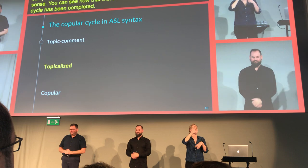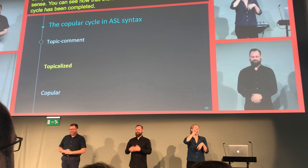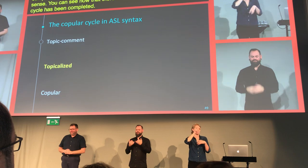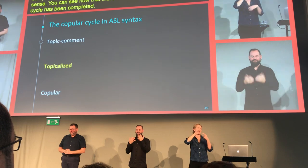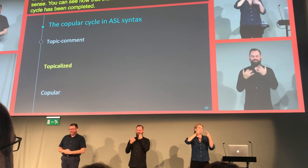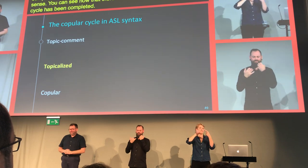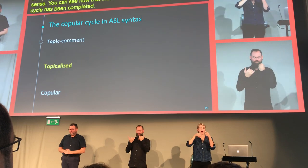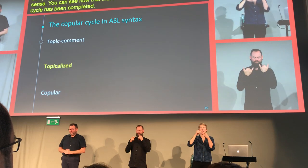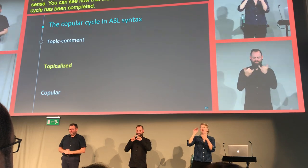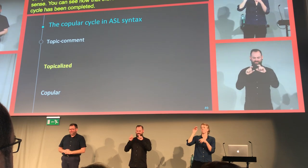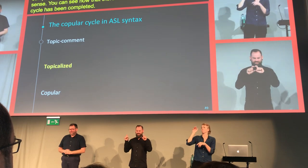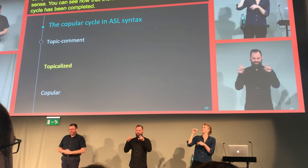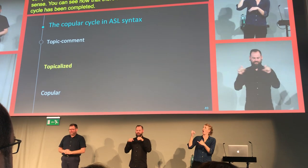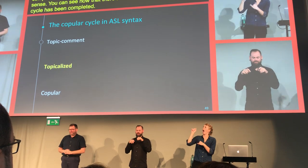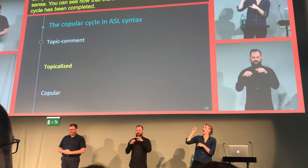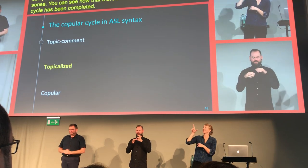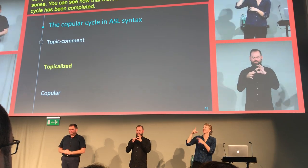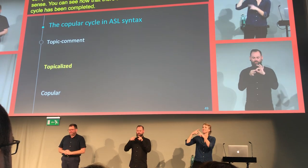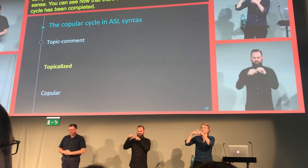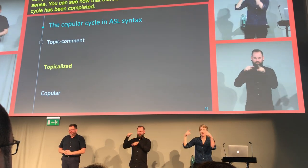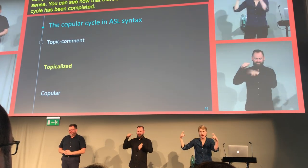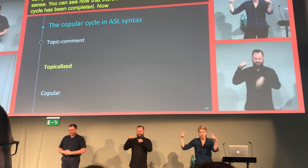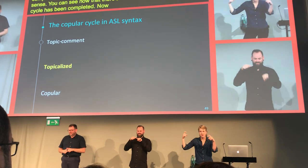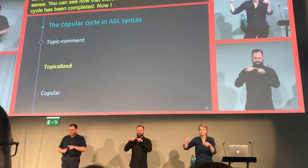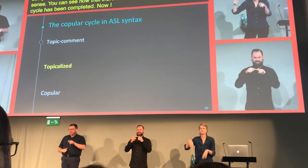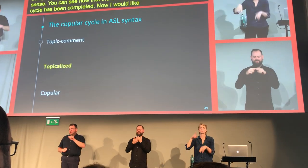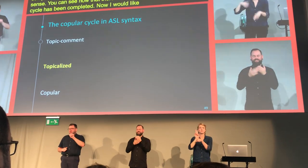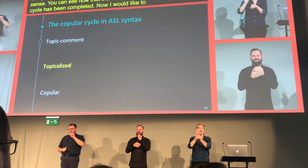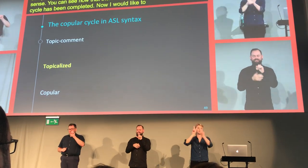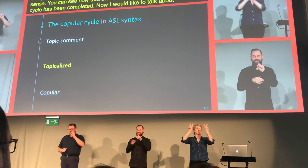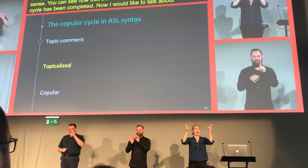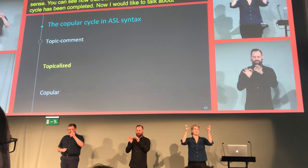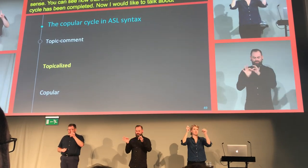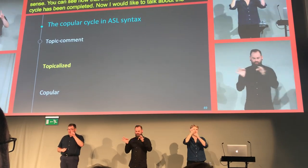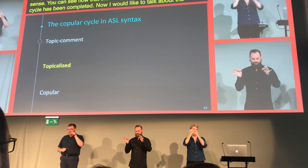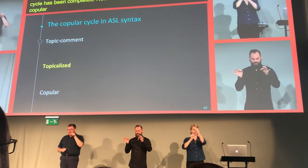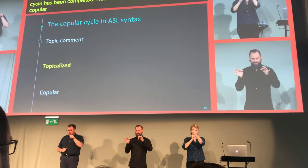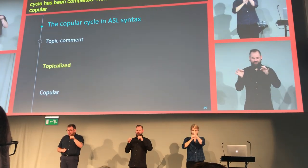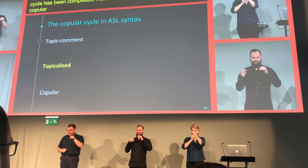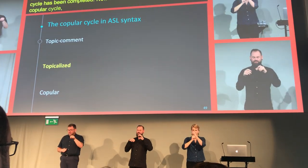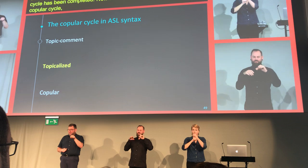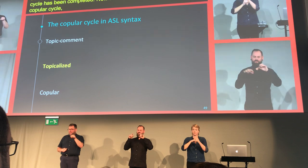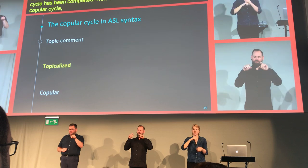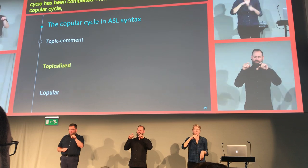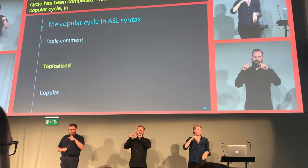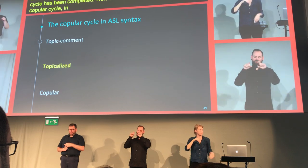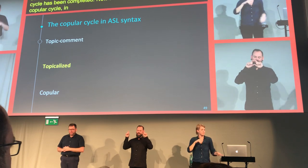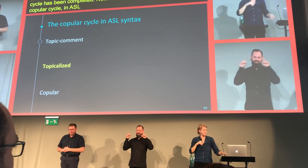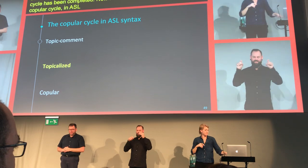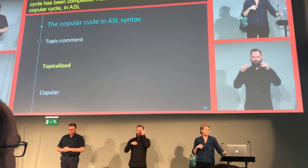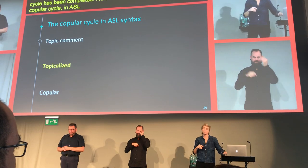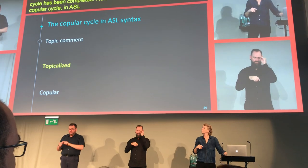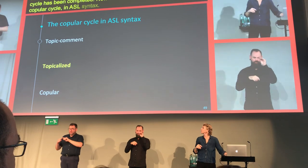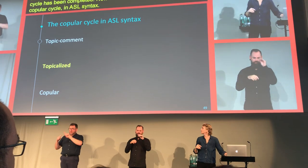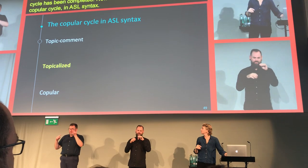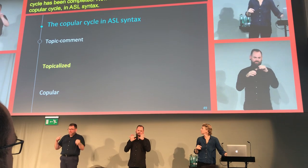Now I'd like to talk about the copular cycle in ASL syntax, specifically the topic structure, first.